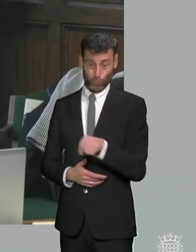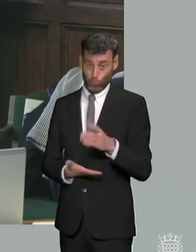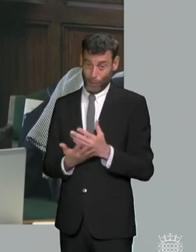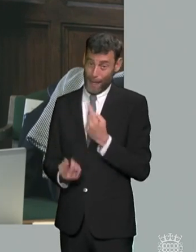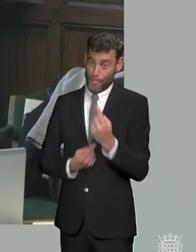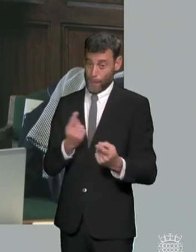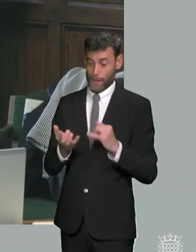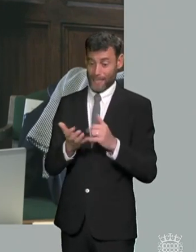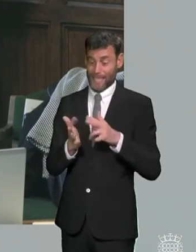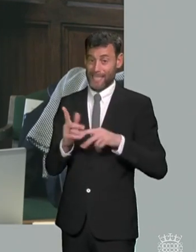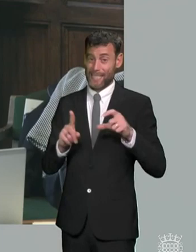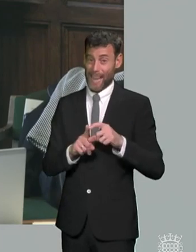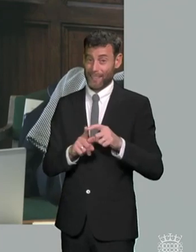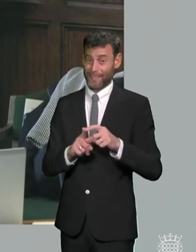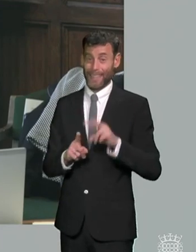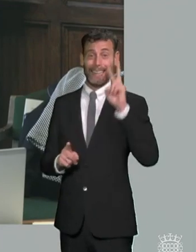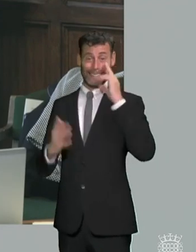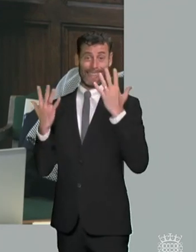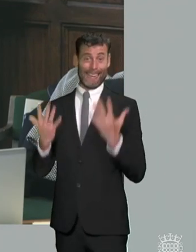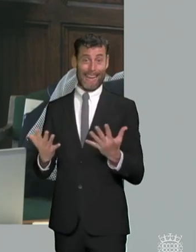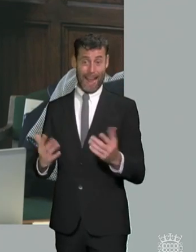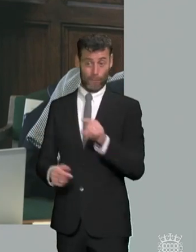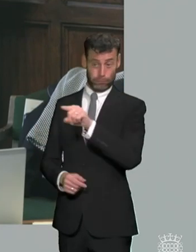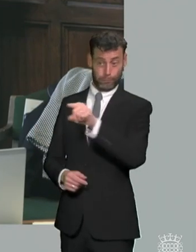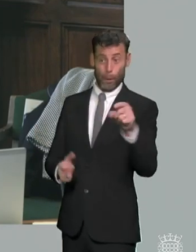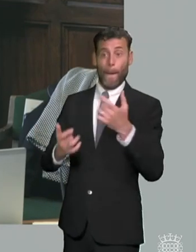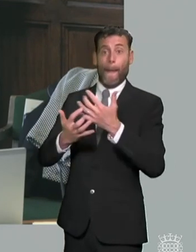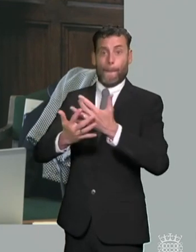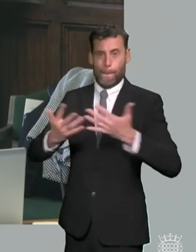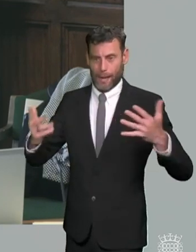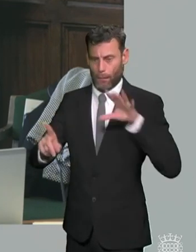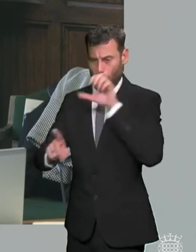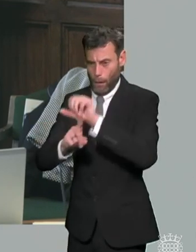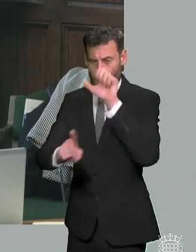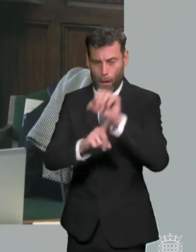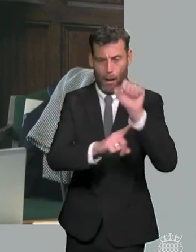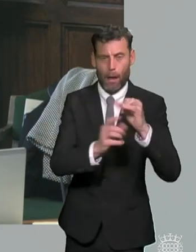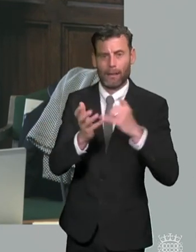want to know whether you see any parallels and what does this paper need to do to make sure the